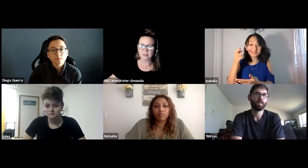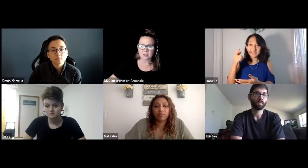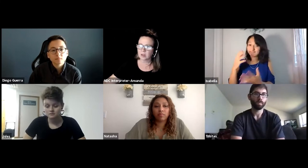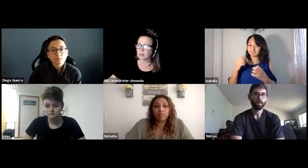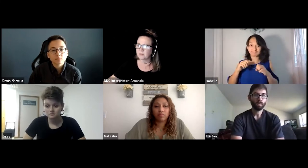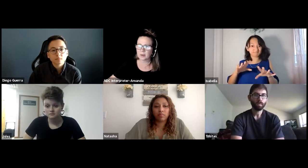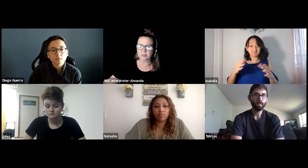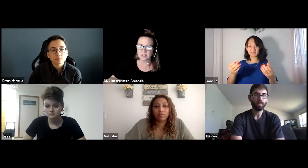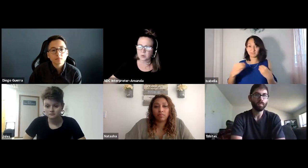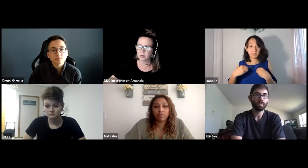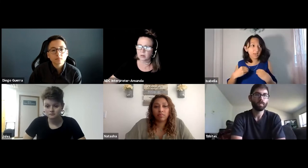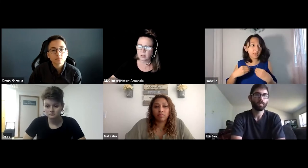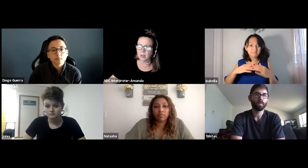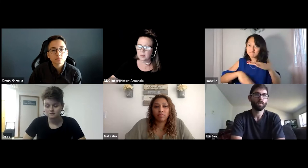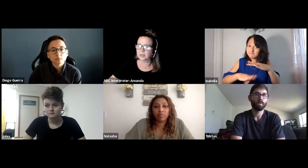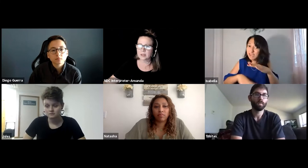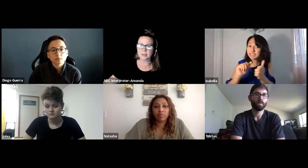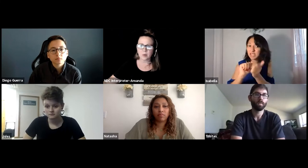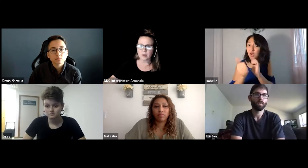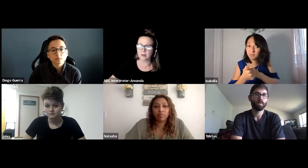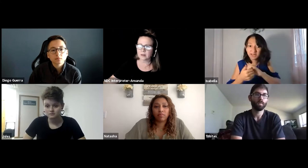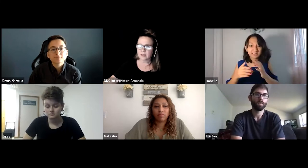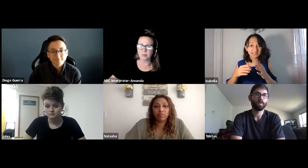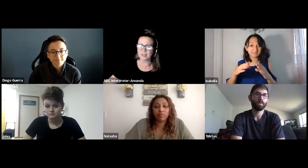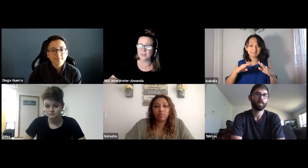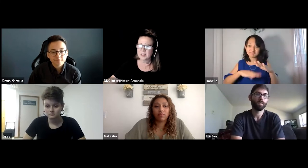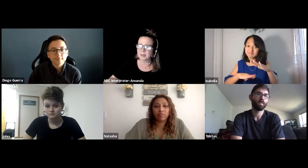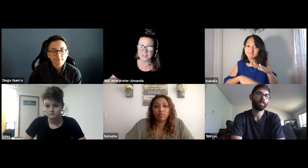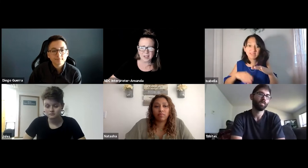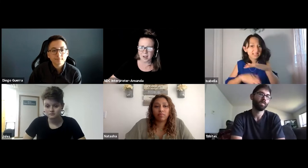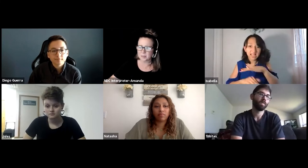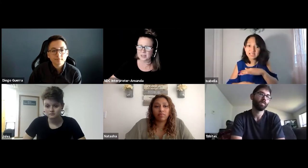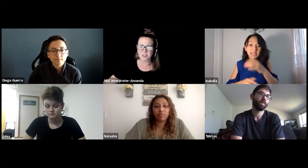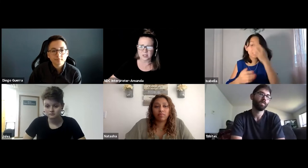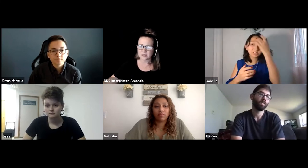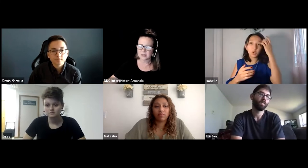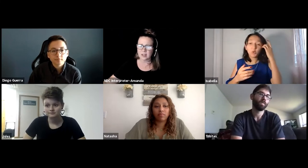struggle and fight with the school because they wouldn't give me even the basic accommodations.